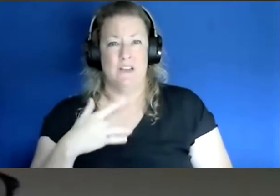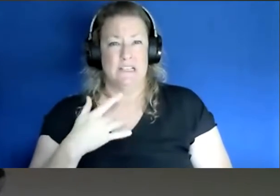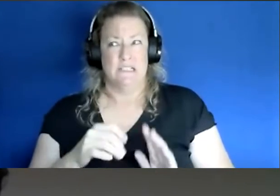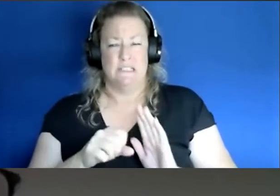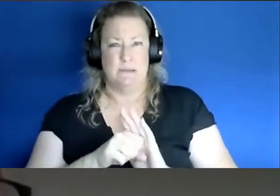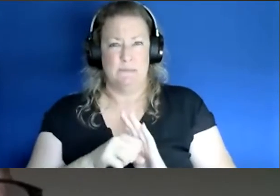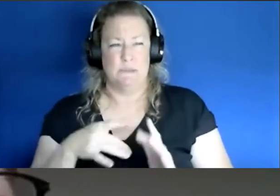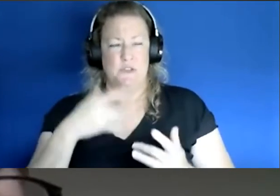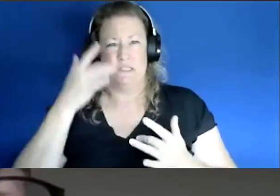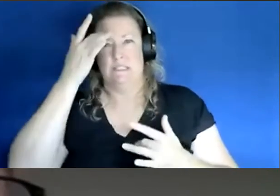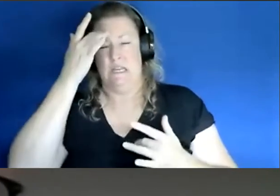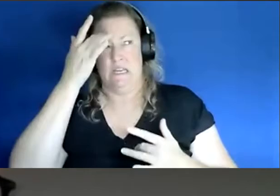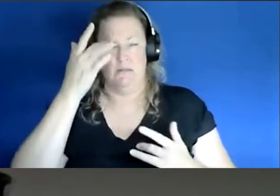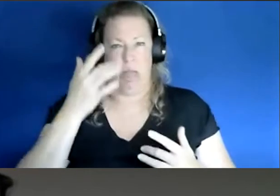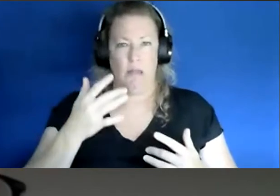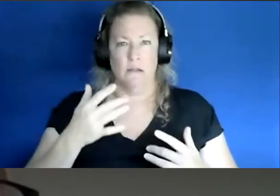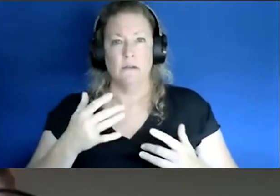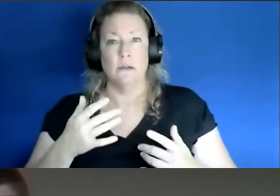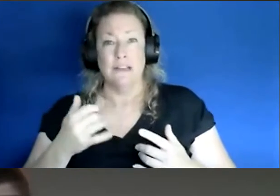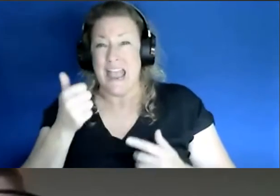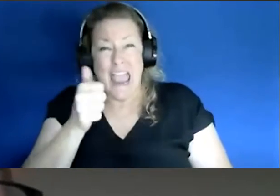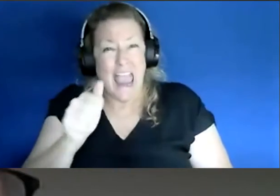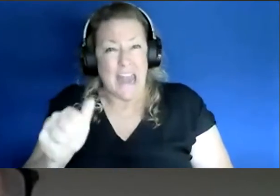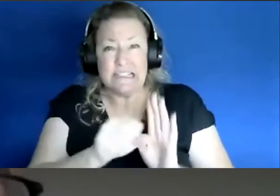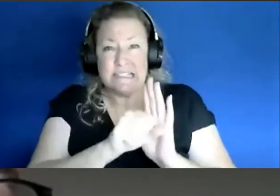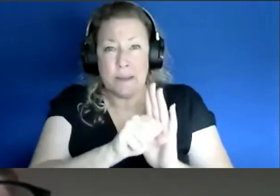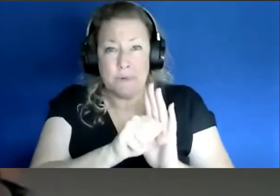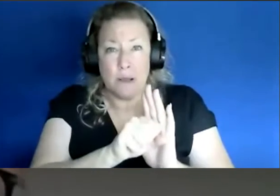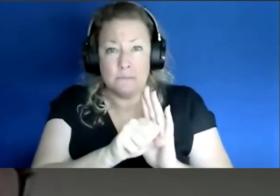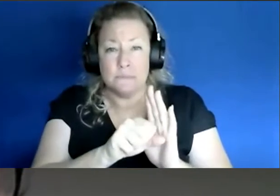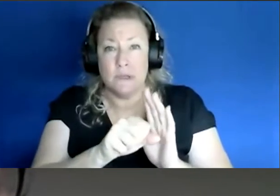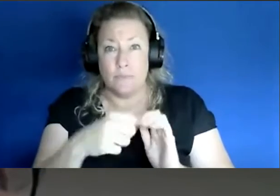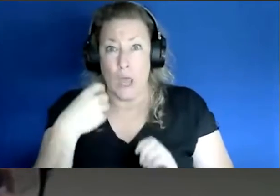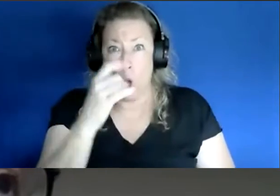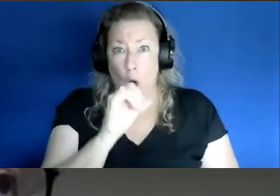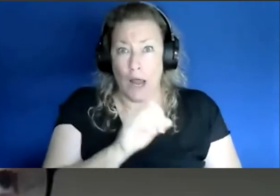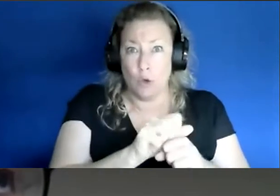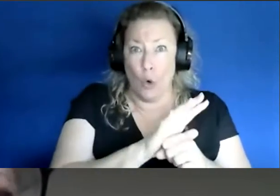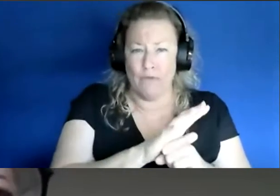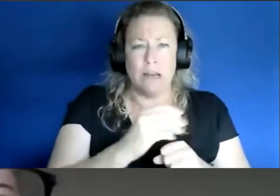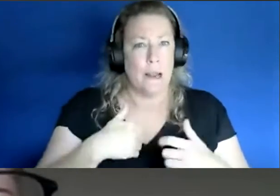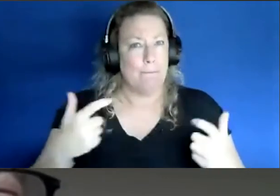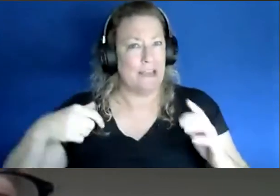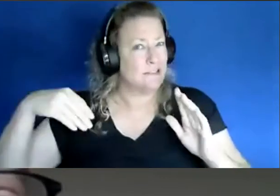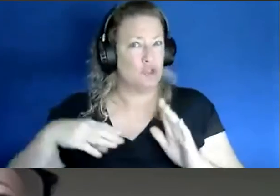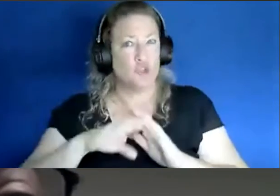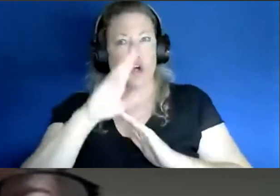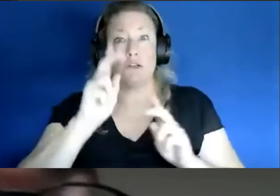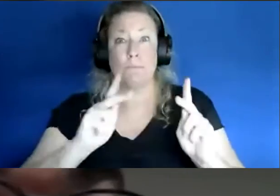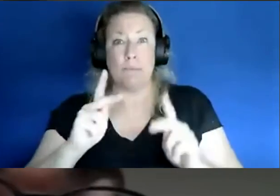if you have any symptoms and just so you know really any symptom can mimic COVID meaning, you know, we've had a huge surge of people in the hospital that have had just kind of nausea